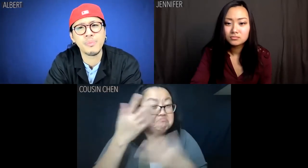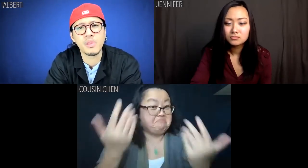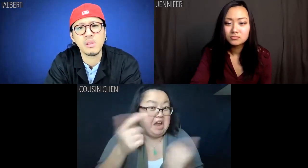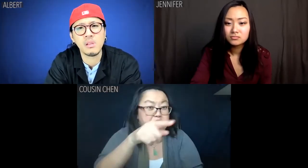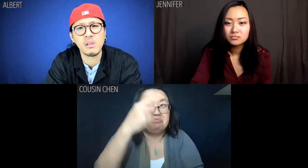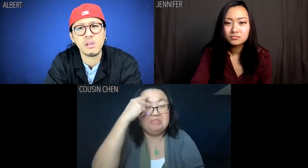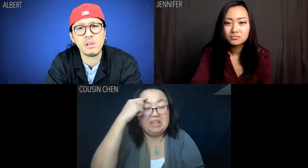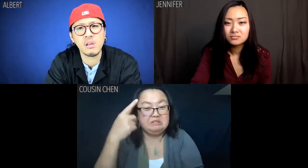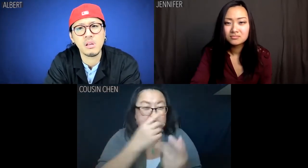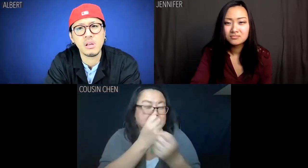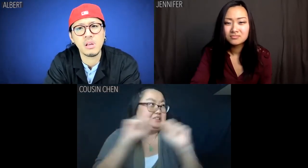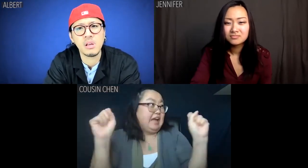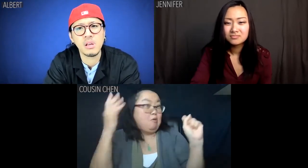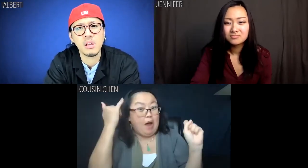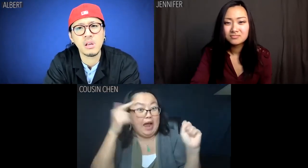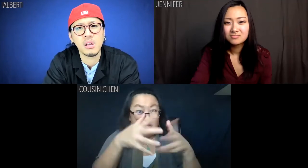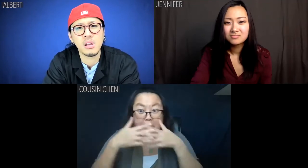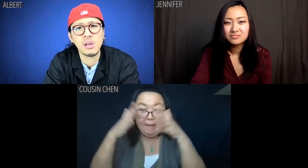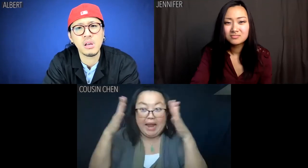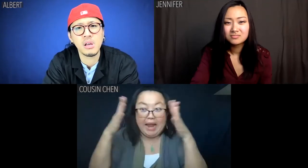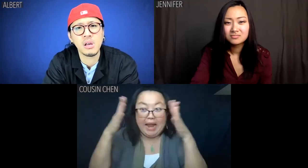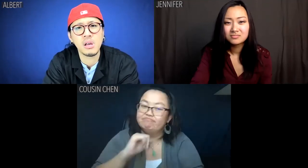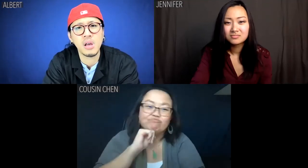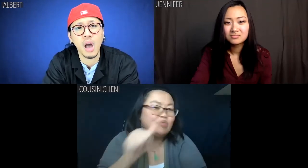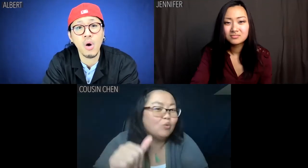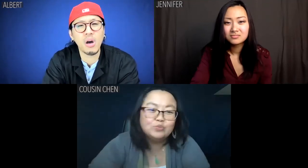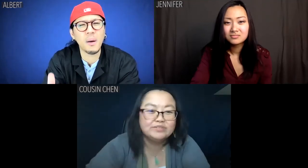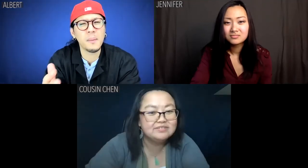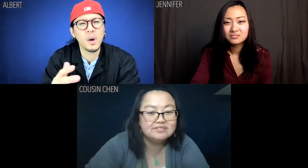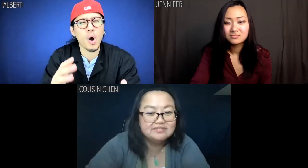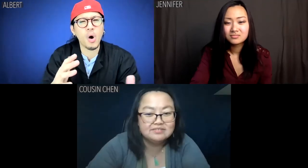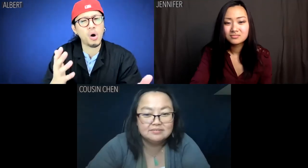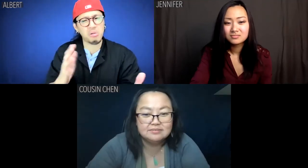Don't think you're safe just because you're American.